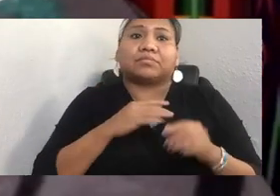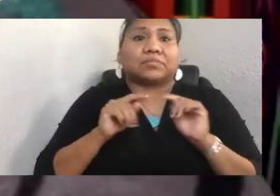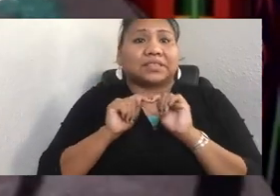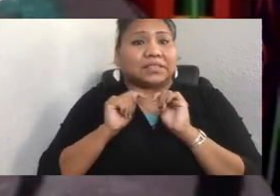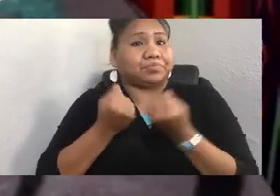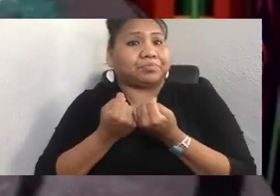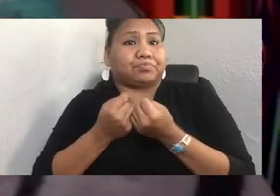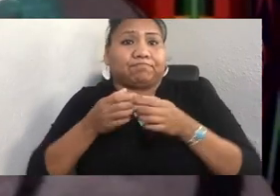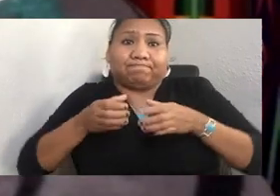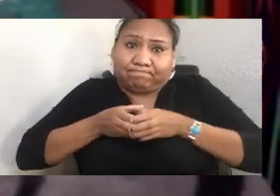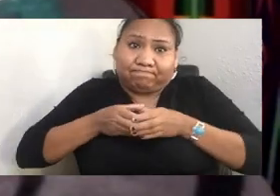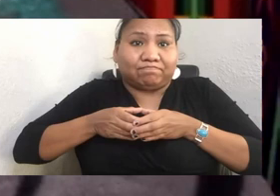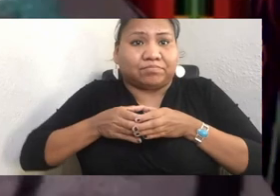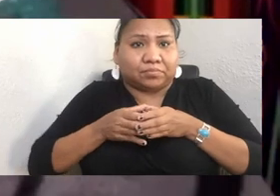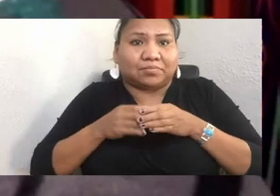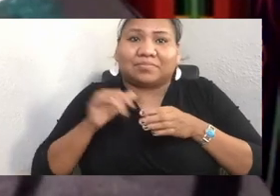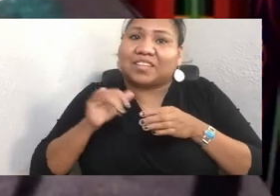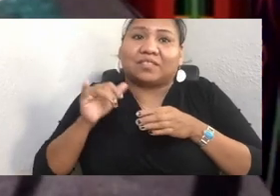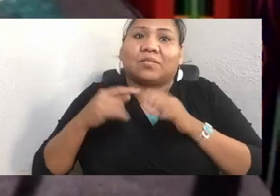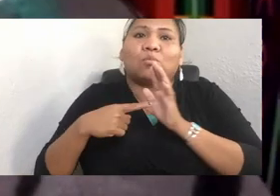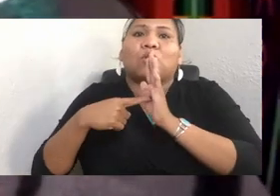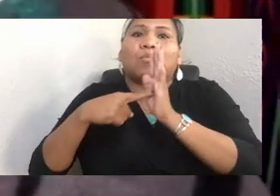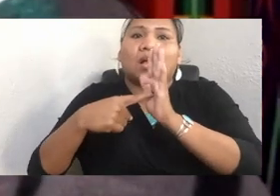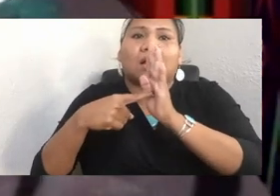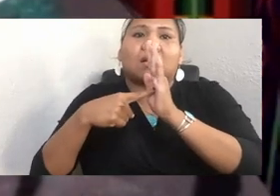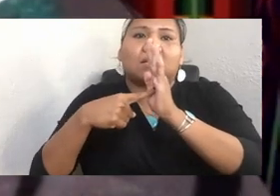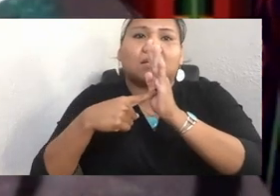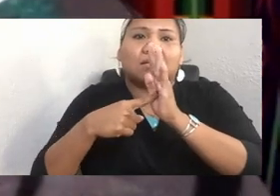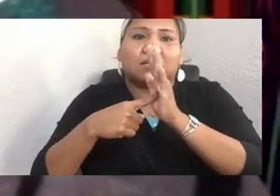to further educate our community and recognizing and honoring